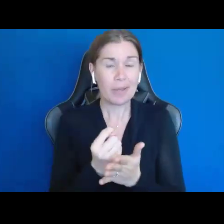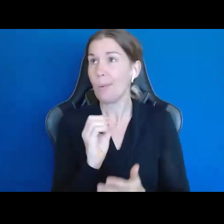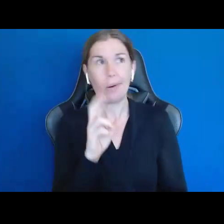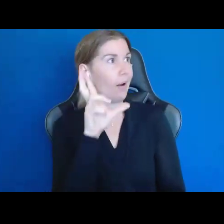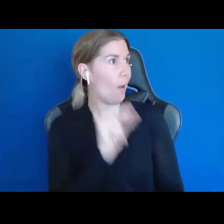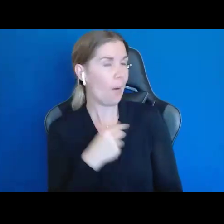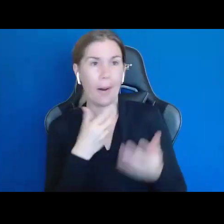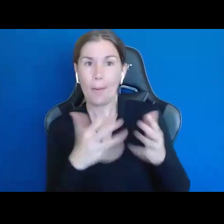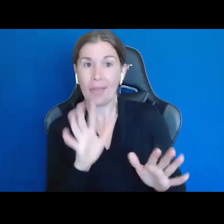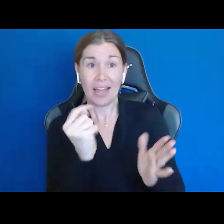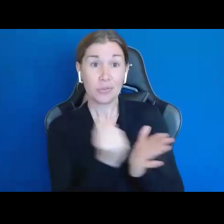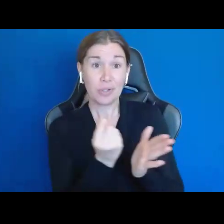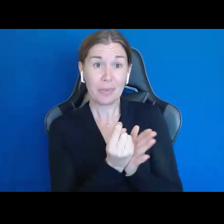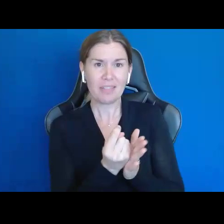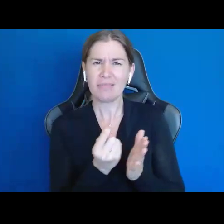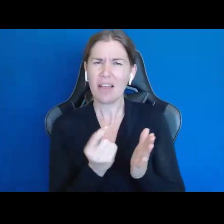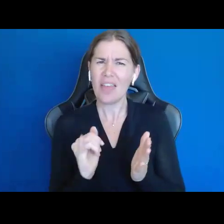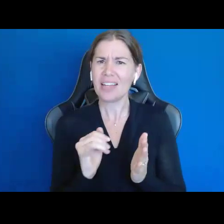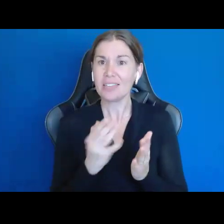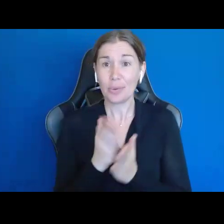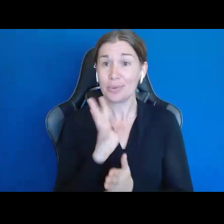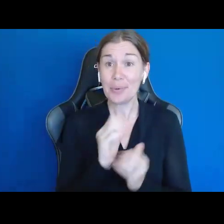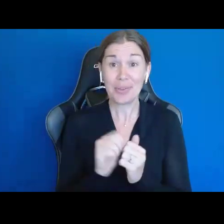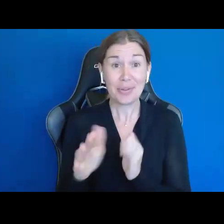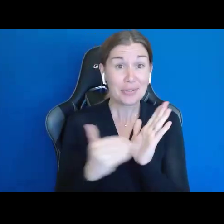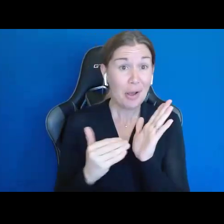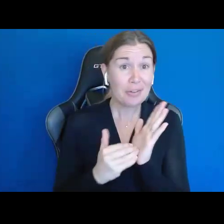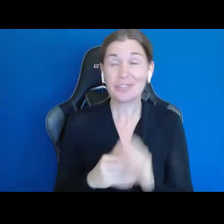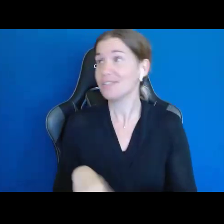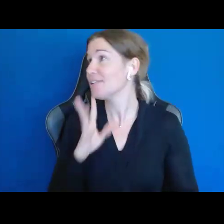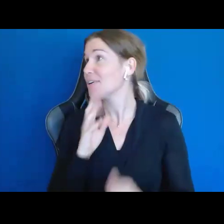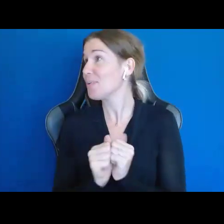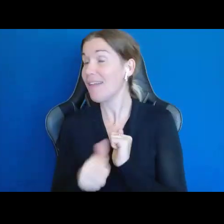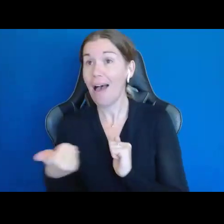And that happens through talking with your doctor and talking with your other professionals and advisors.